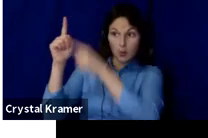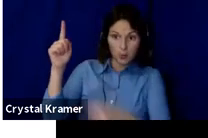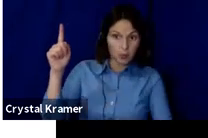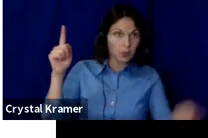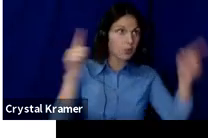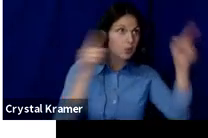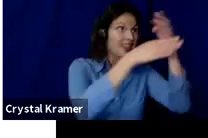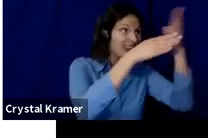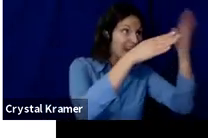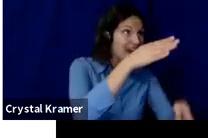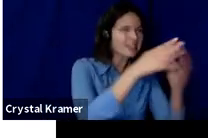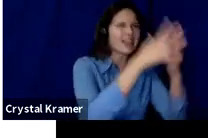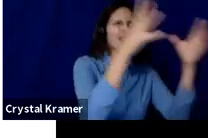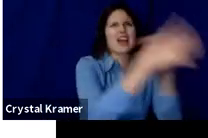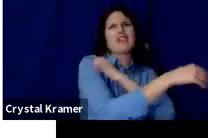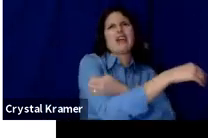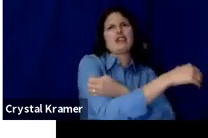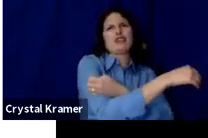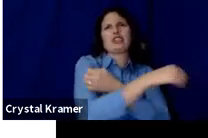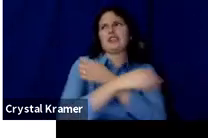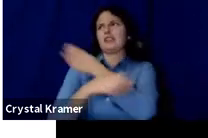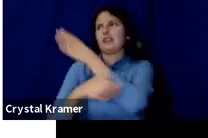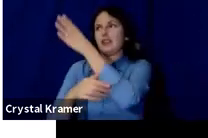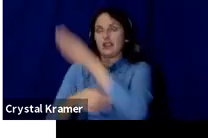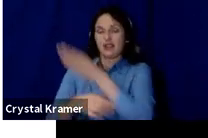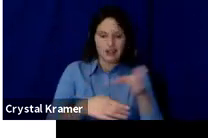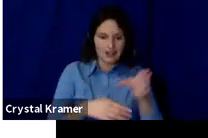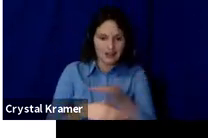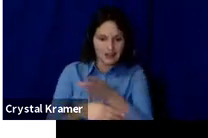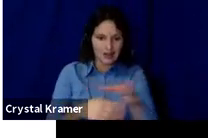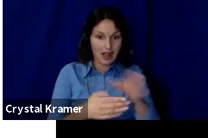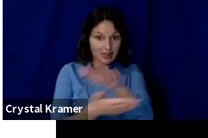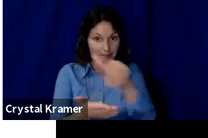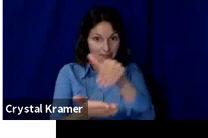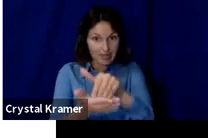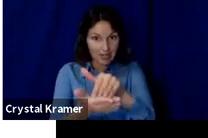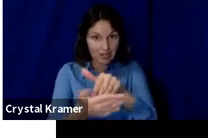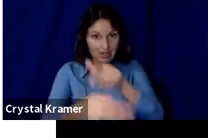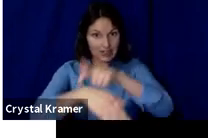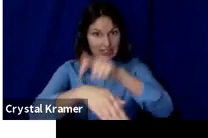Be sure you're scheduling your campaign during a time when you can be fully engaged at the